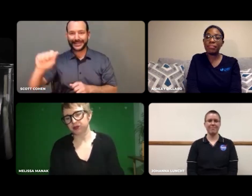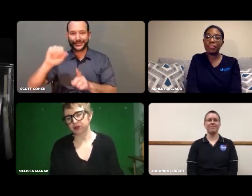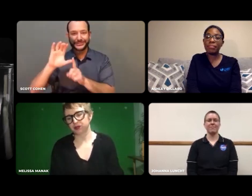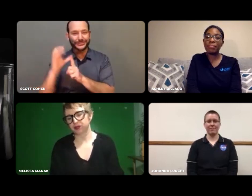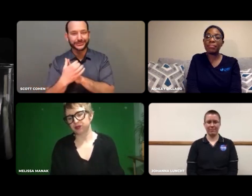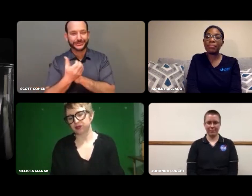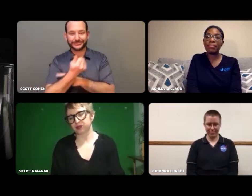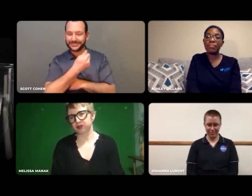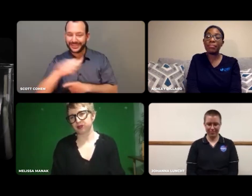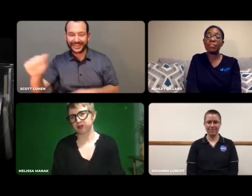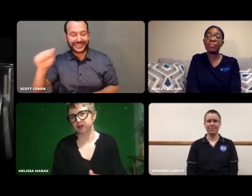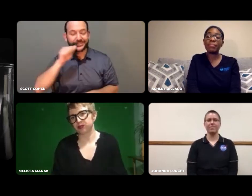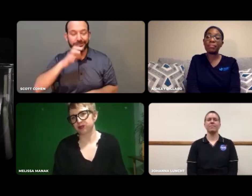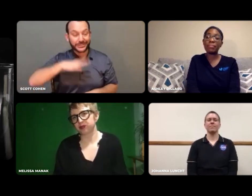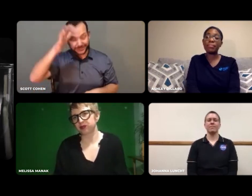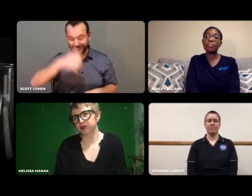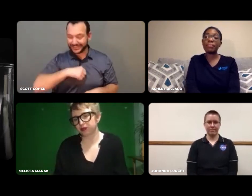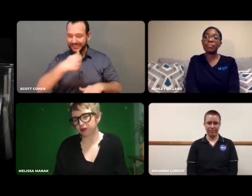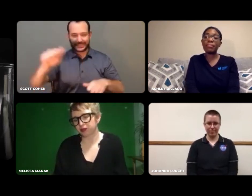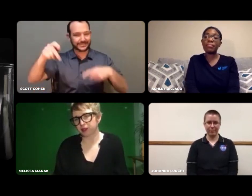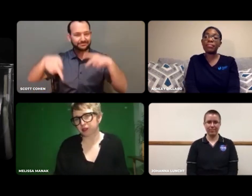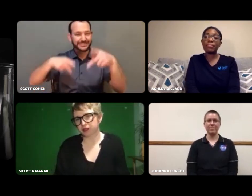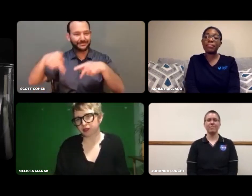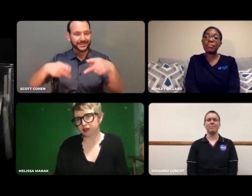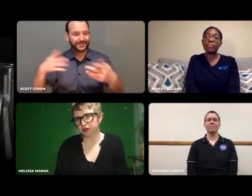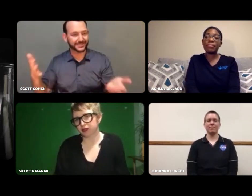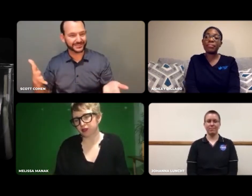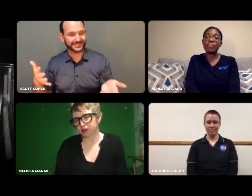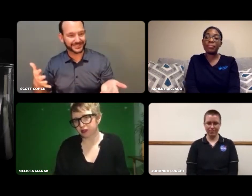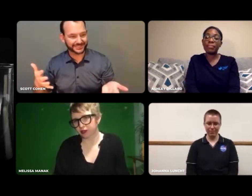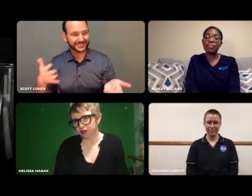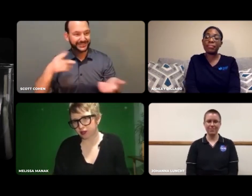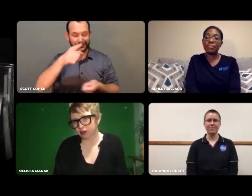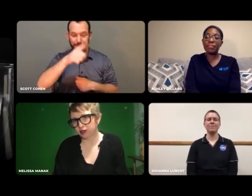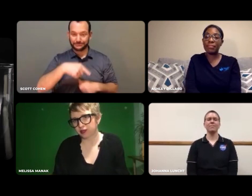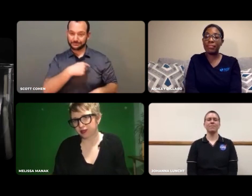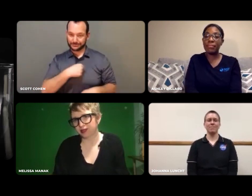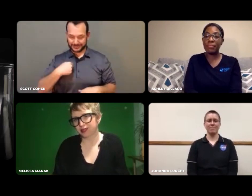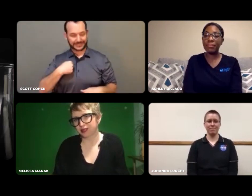It's for any culture, any gender, any body.